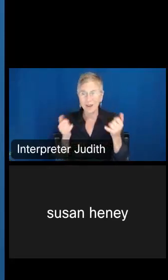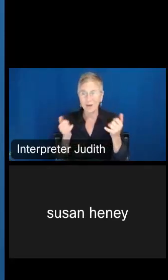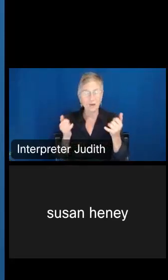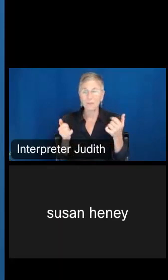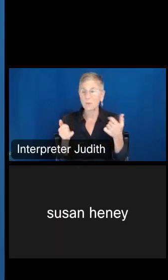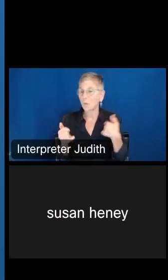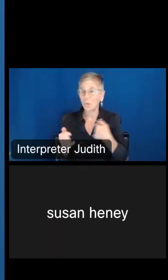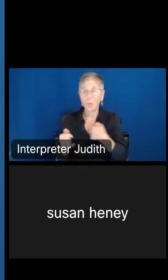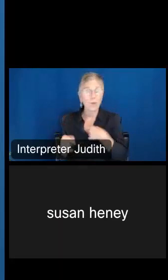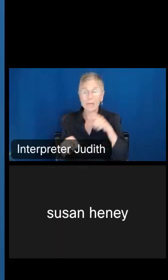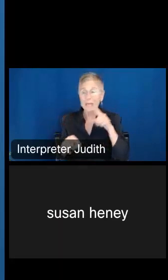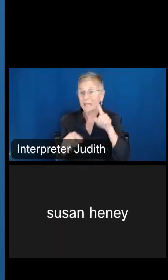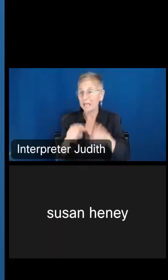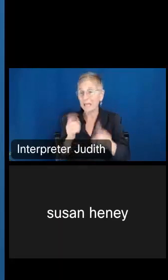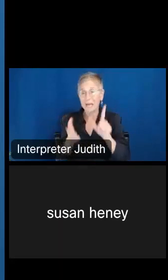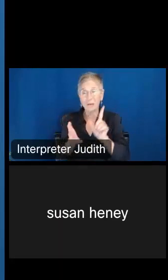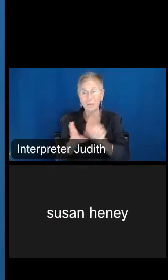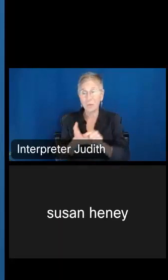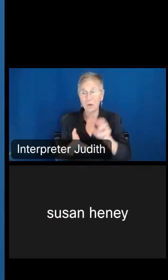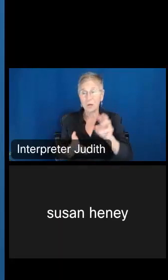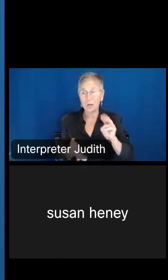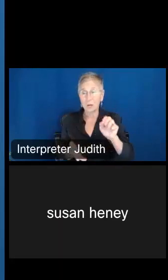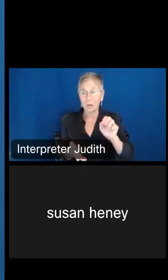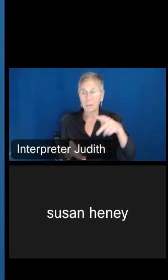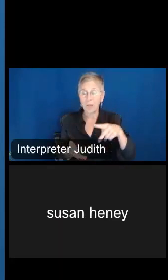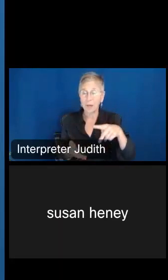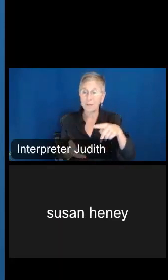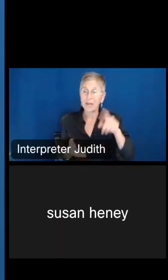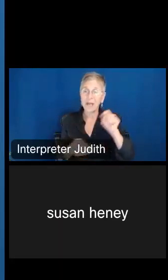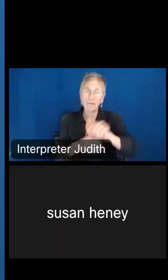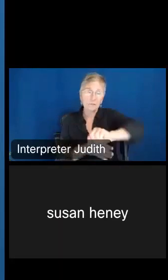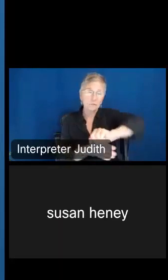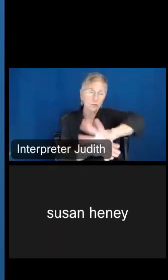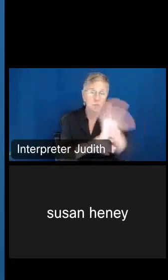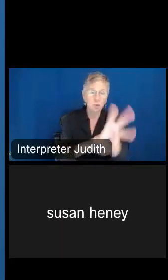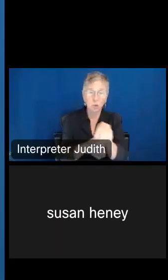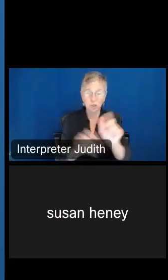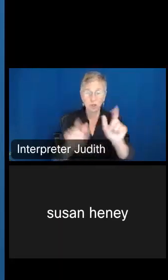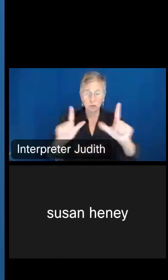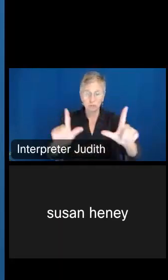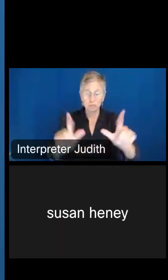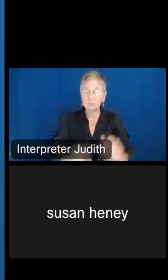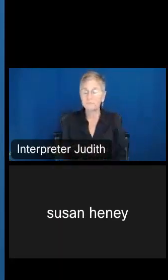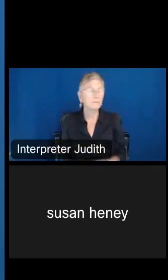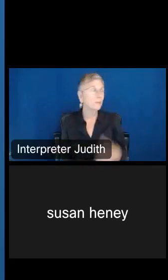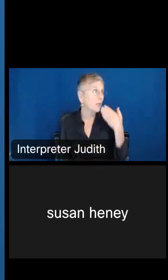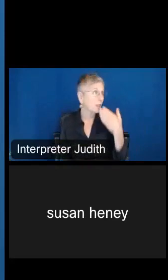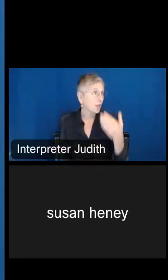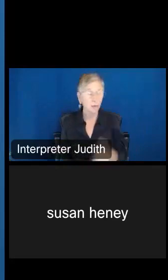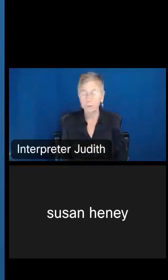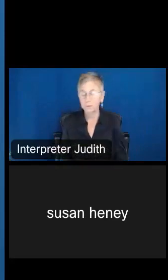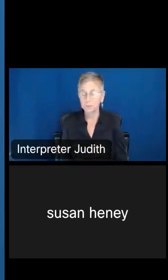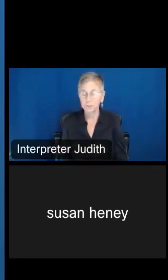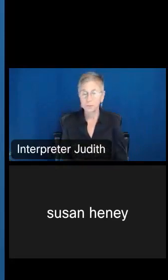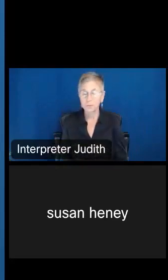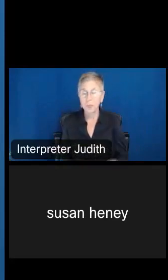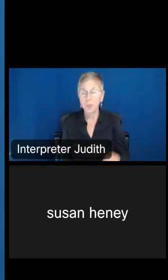able to print the map. You would just have to do the screenshot. Stacie Cochran-McNeal: Okay, thank you. And then the margin of error, is that something